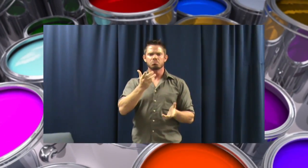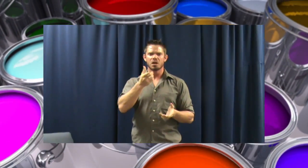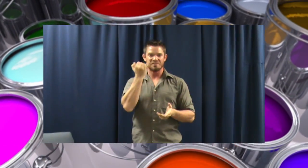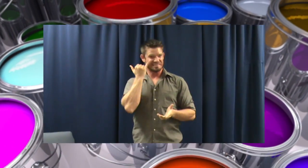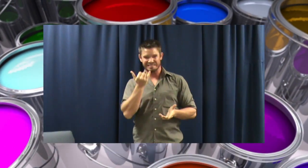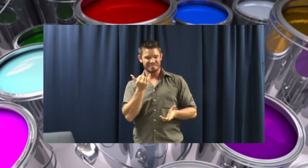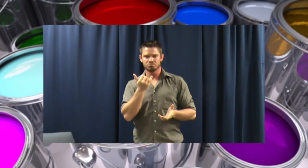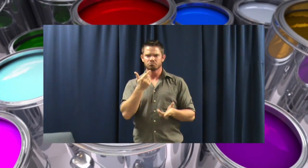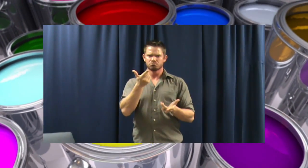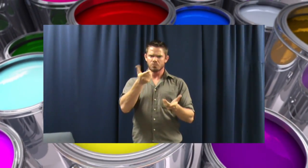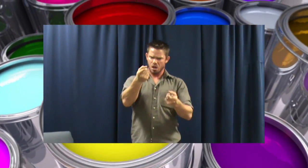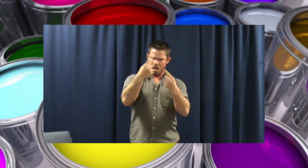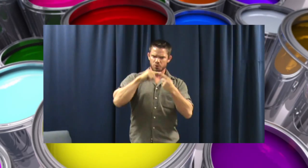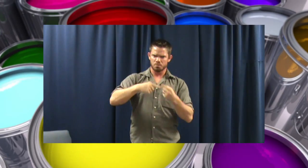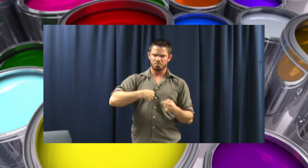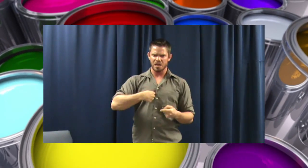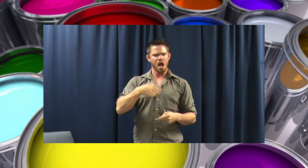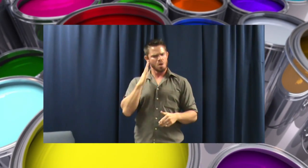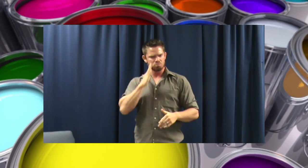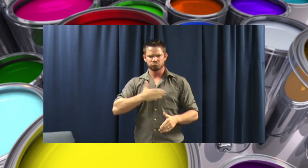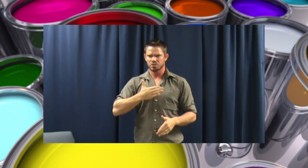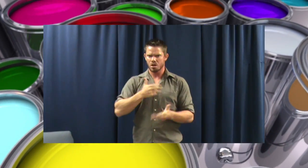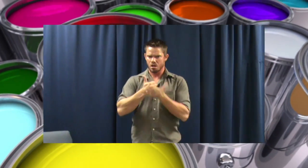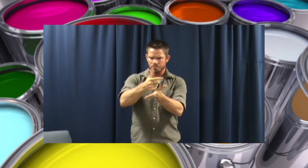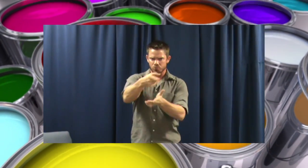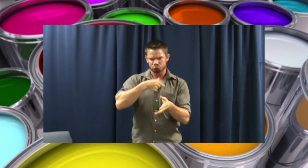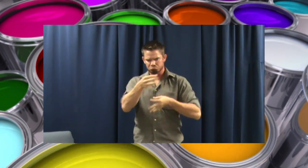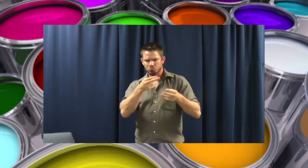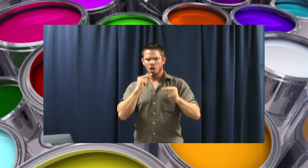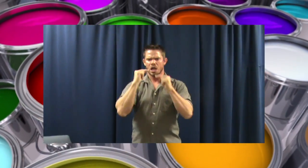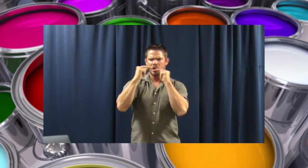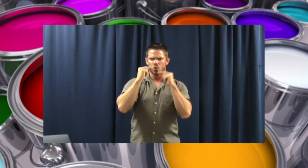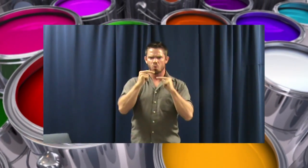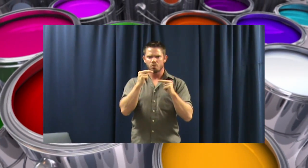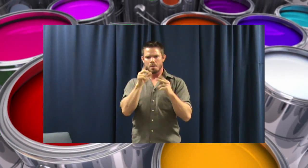of. Well come to me. I'll be more than happy to help you... explain... maybe can help you